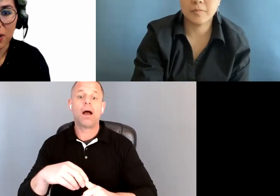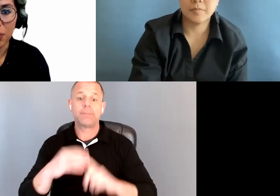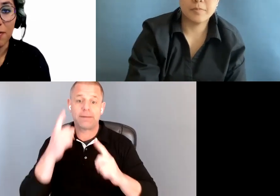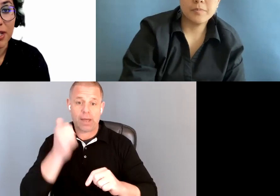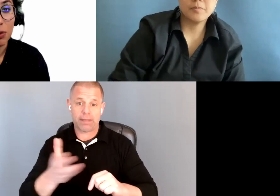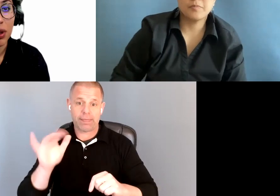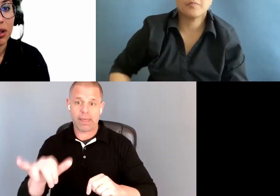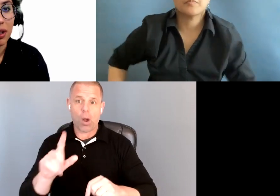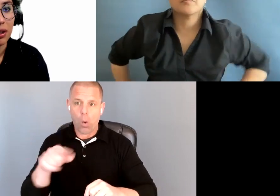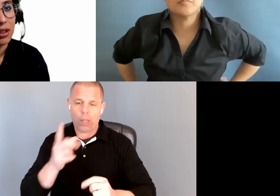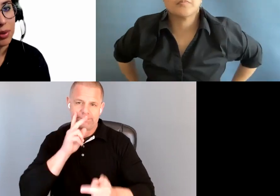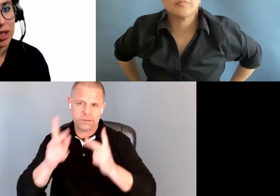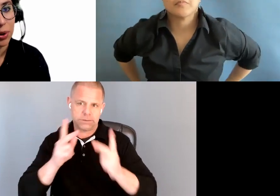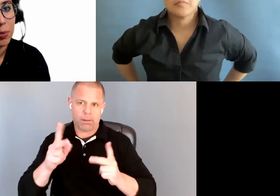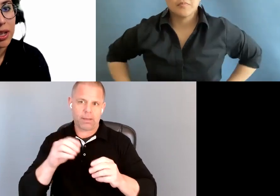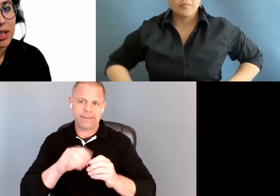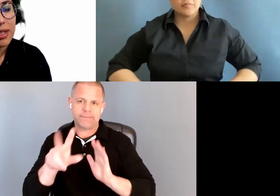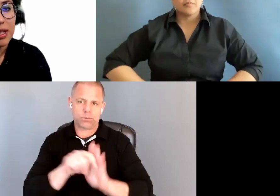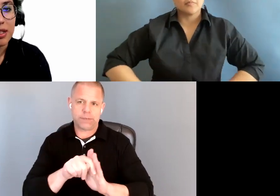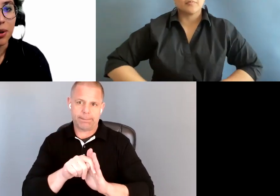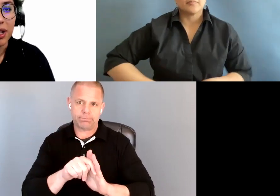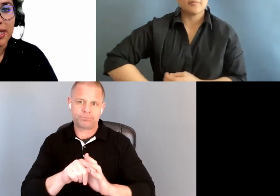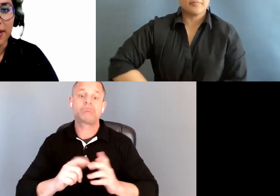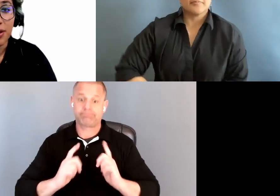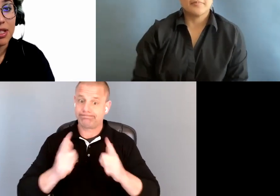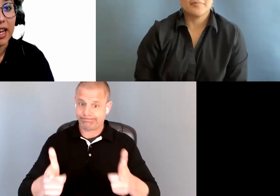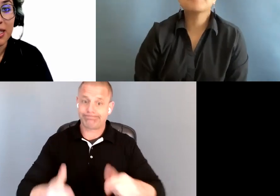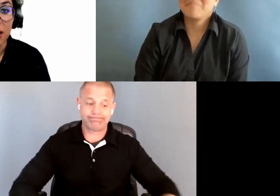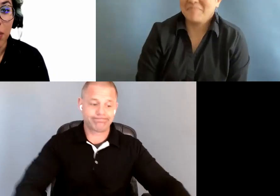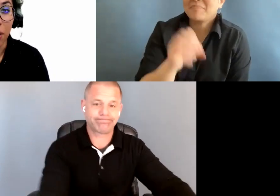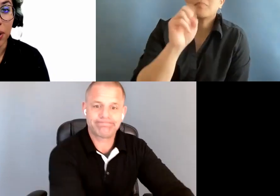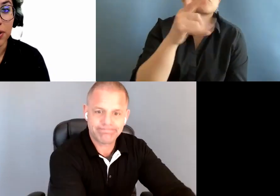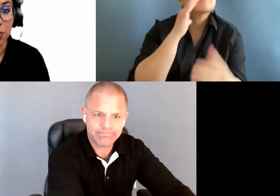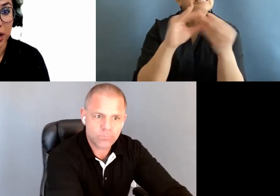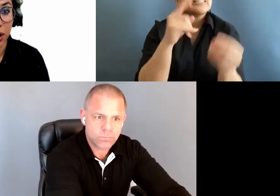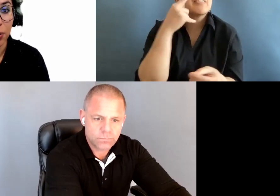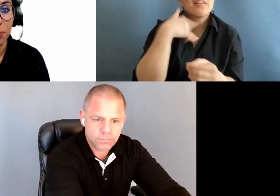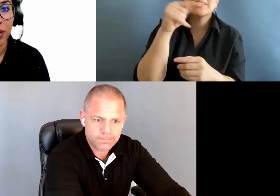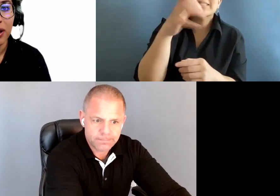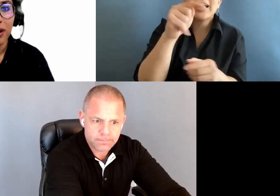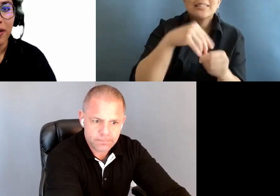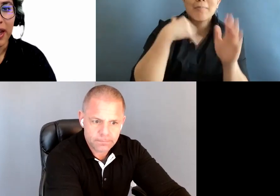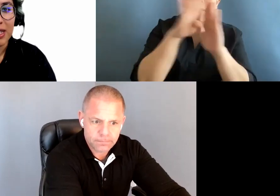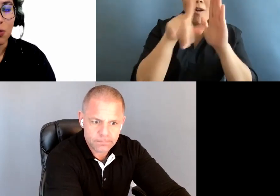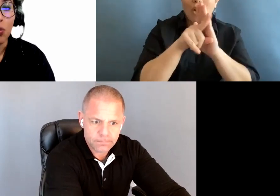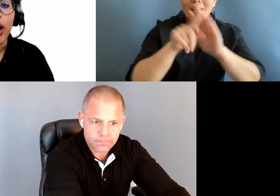So let's say there's text in the background of the video. That's when